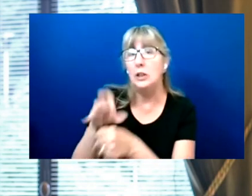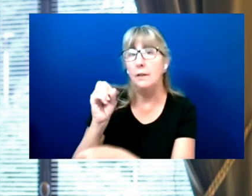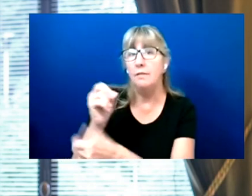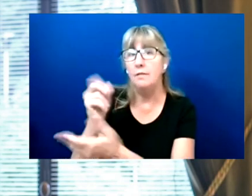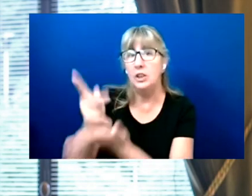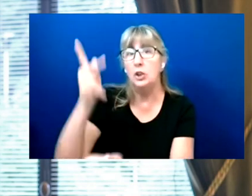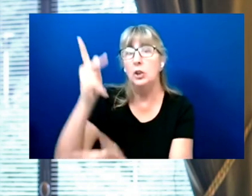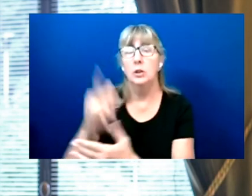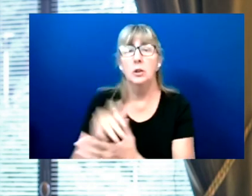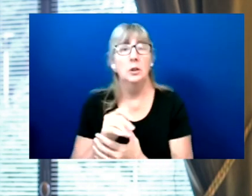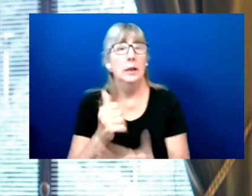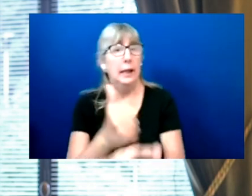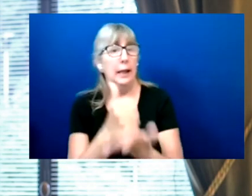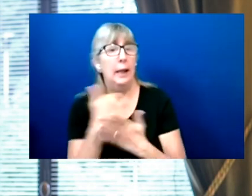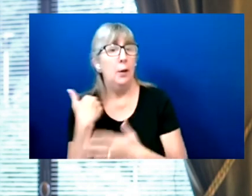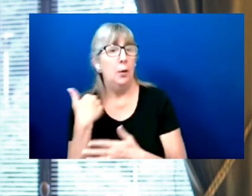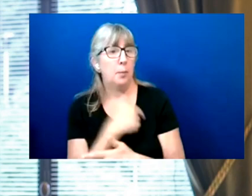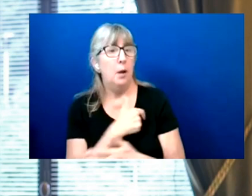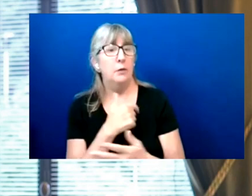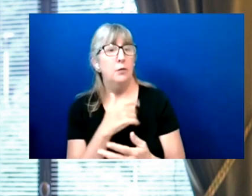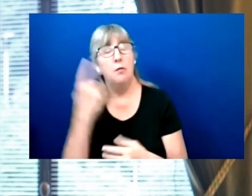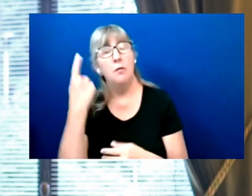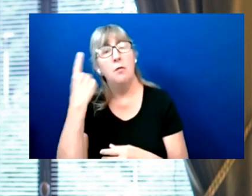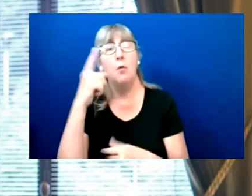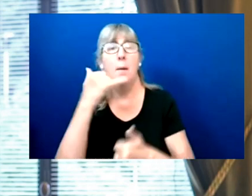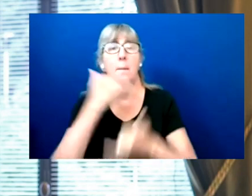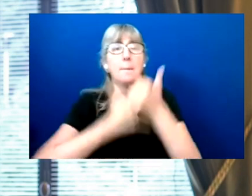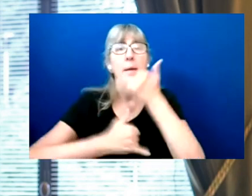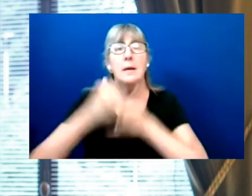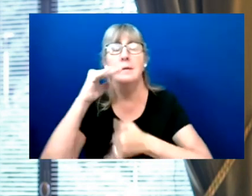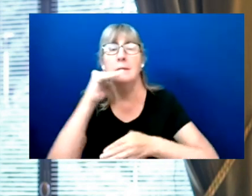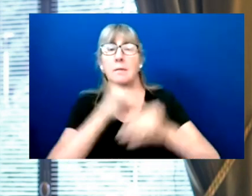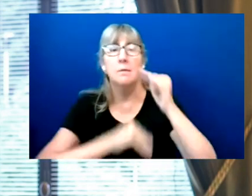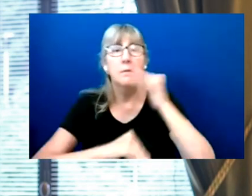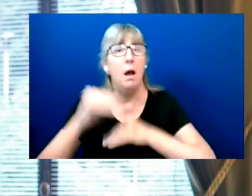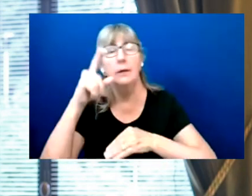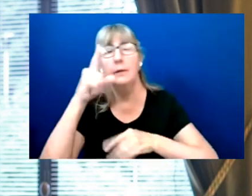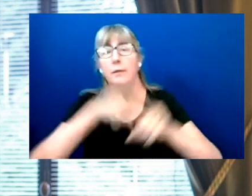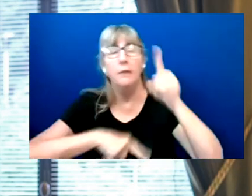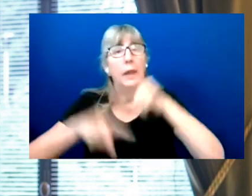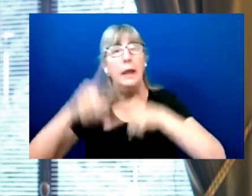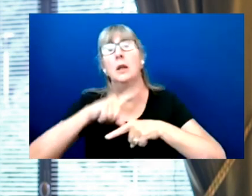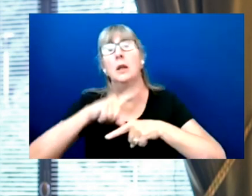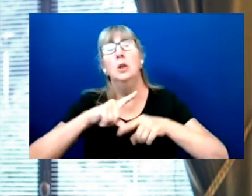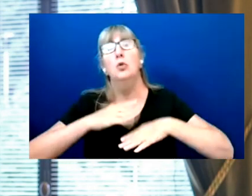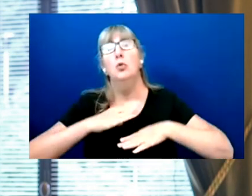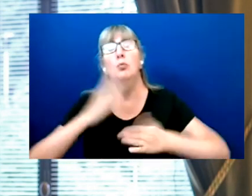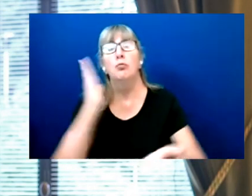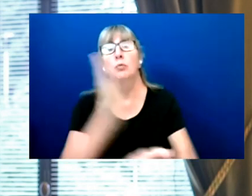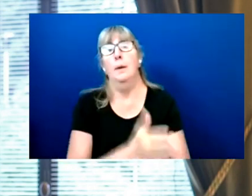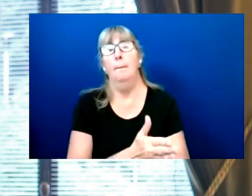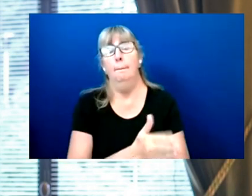Help us dispel myths and falsehoods by sharing information from trusted sources.